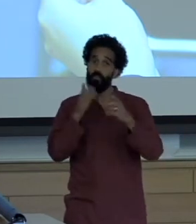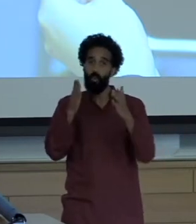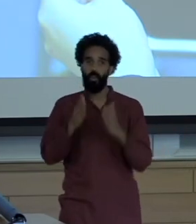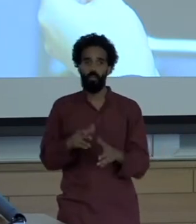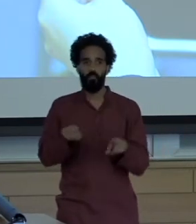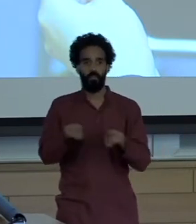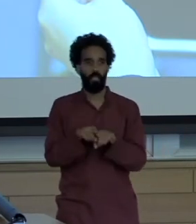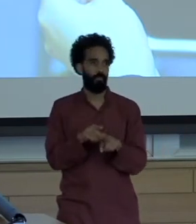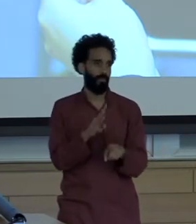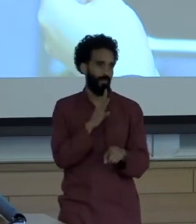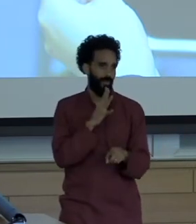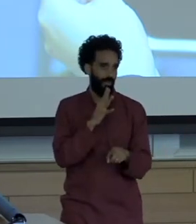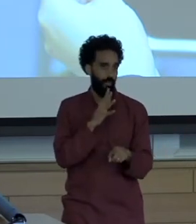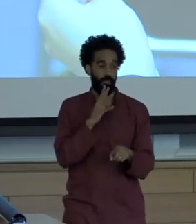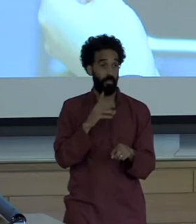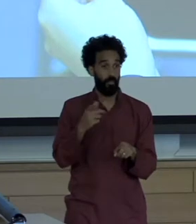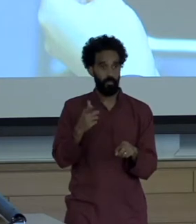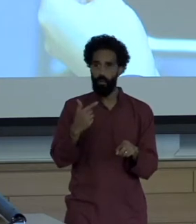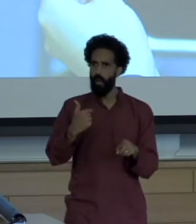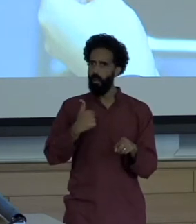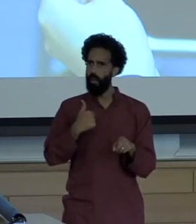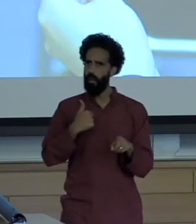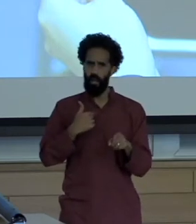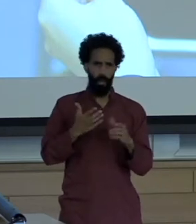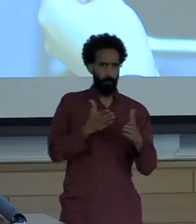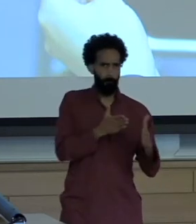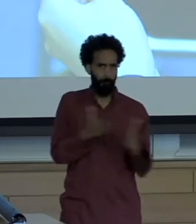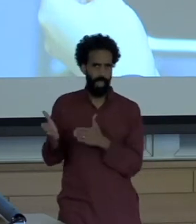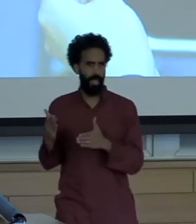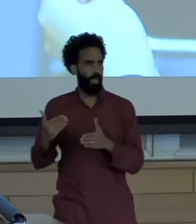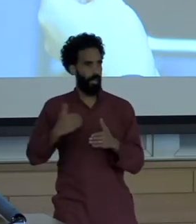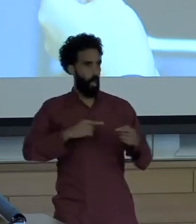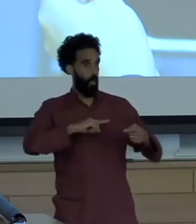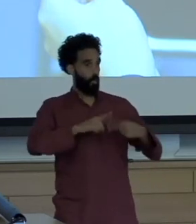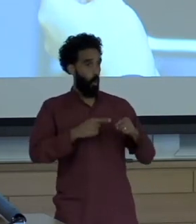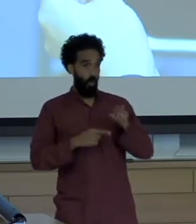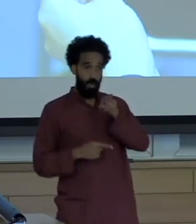which is I was going to get to the Amazon to tell the story but then